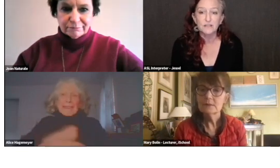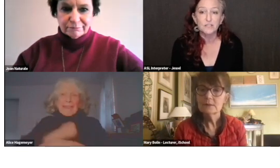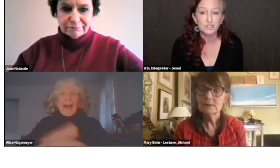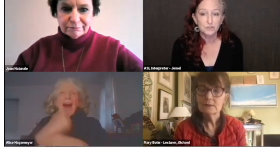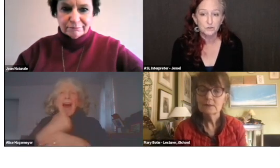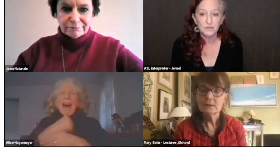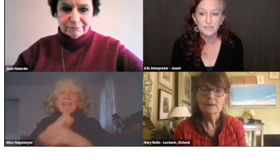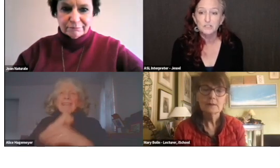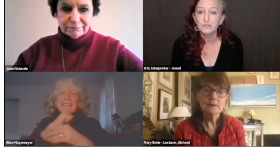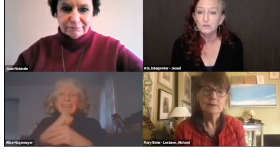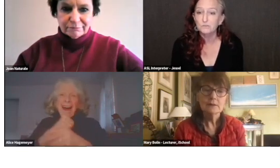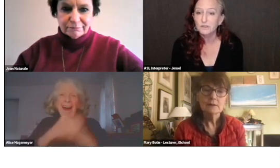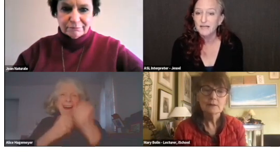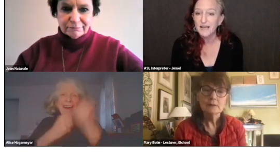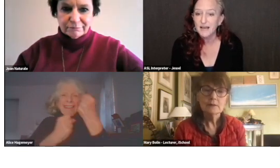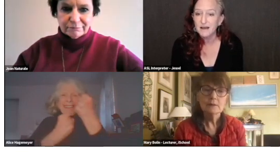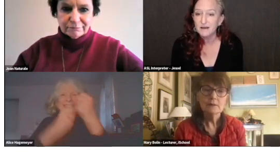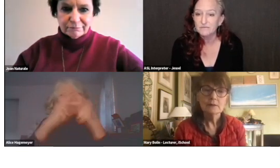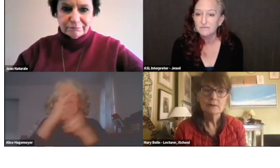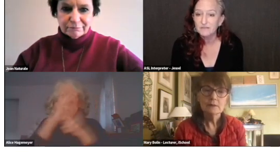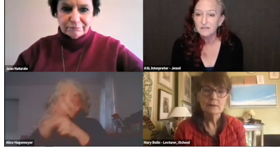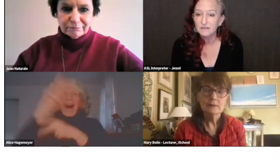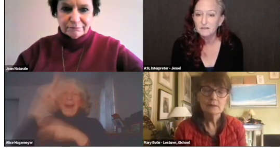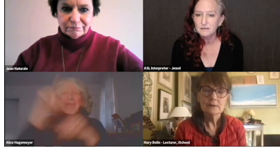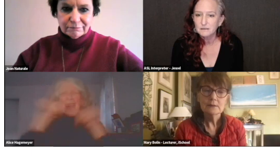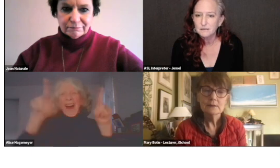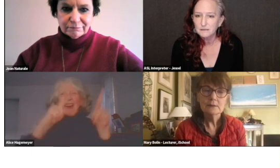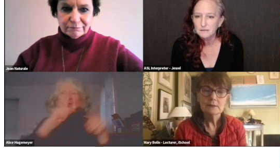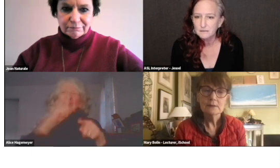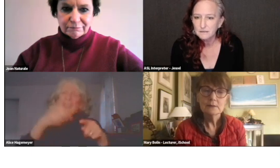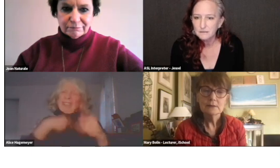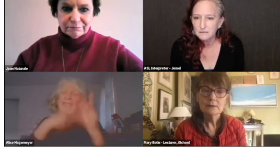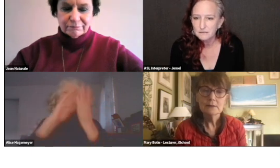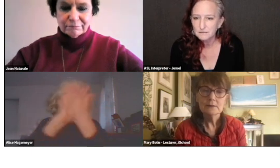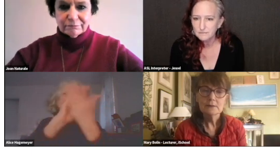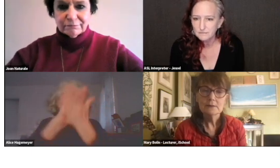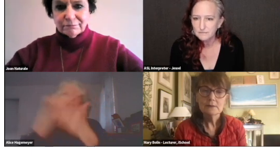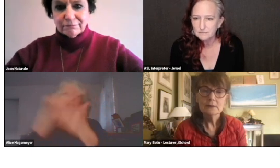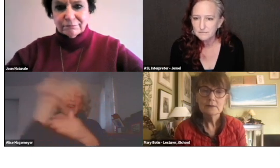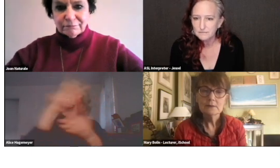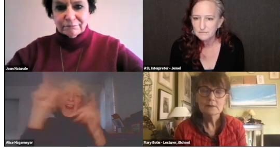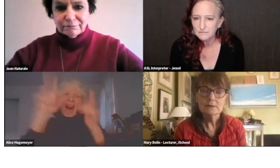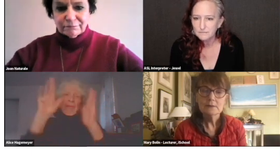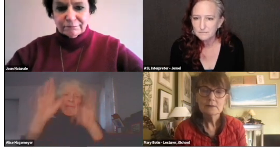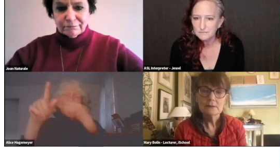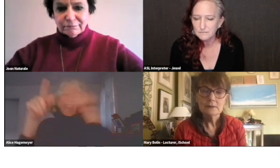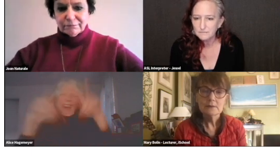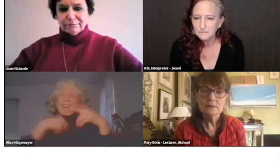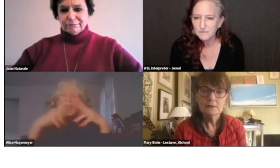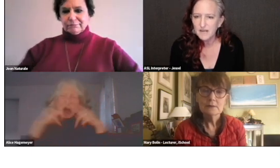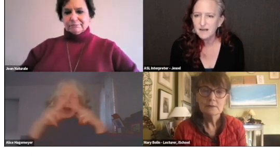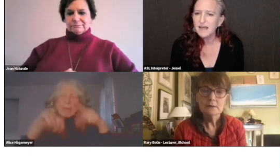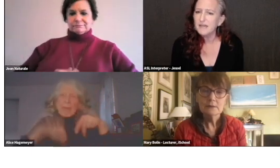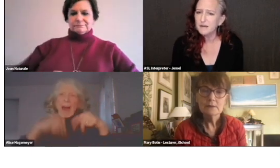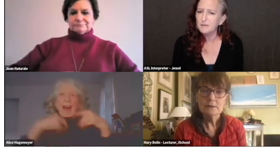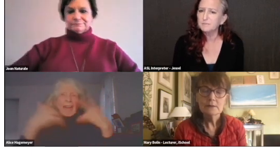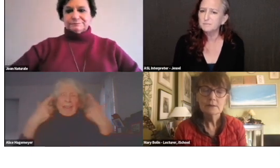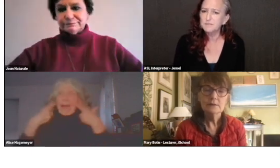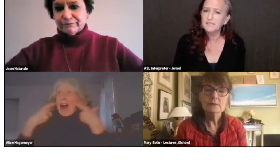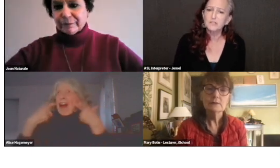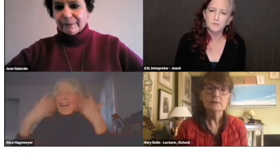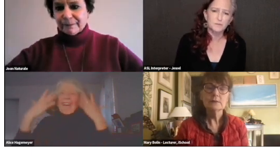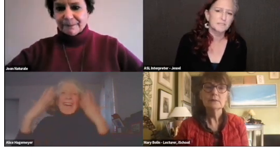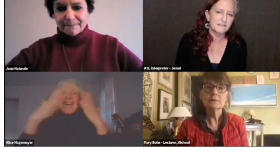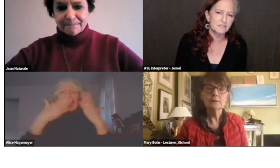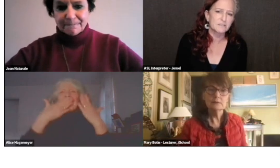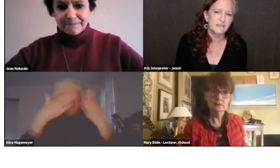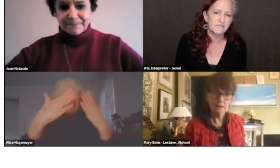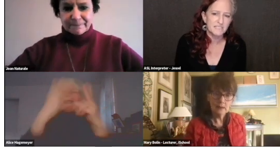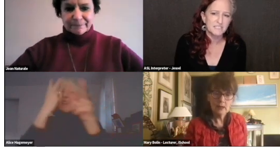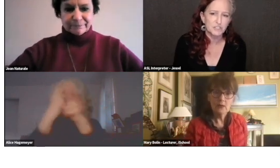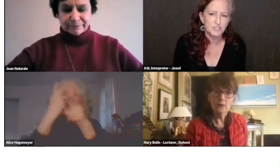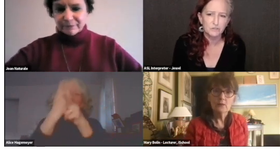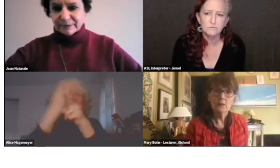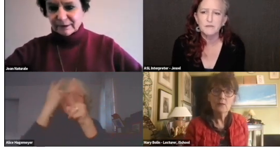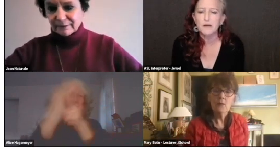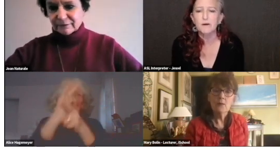In June, we're going to have -- the interpreter believes there's an event in June but I want